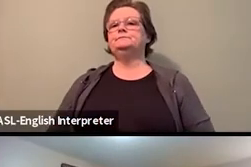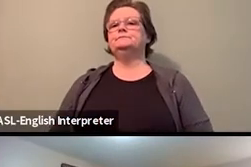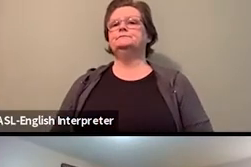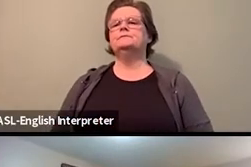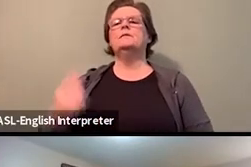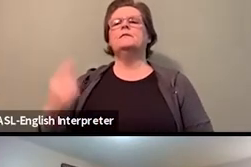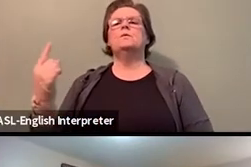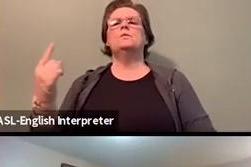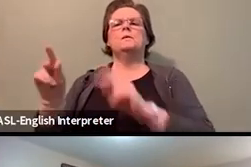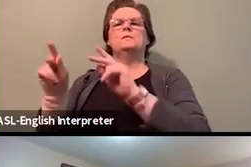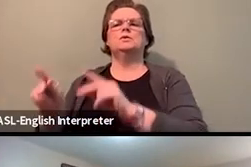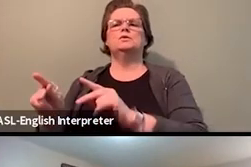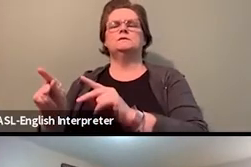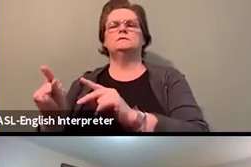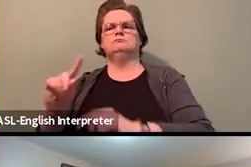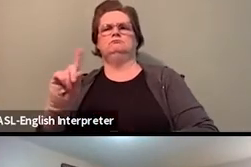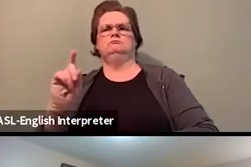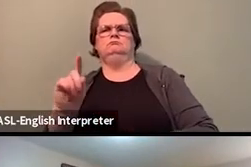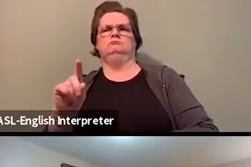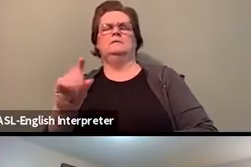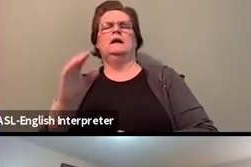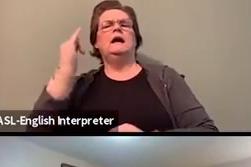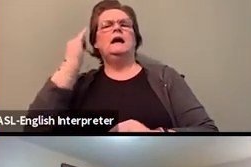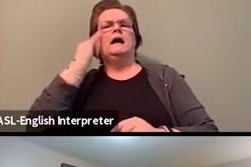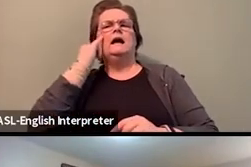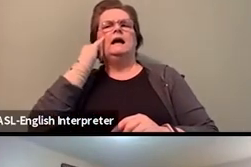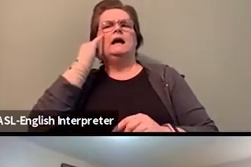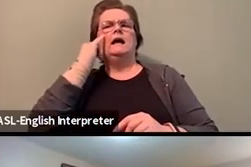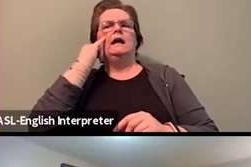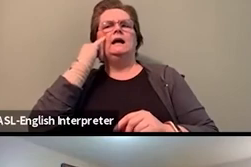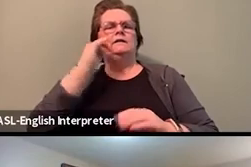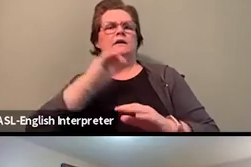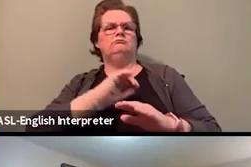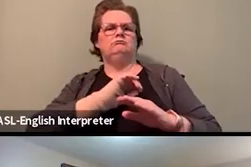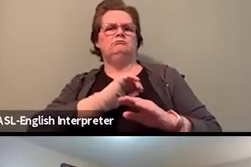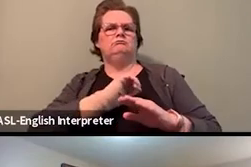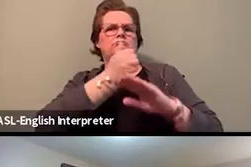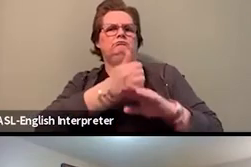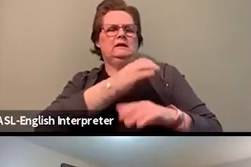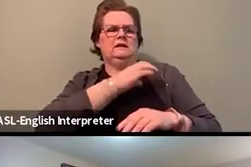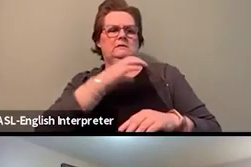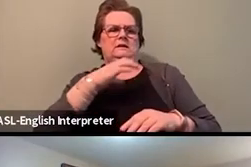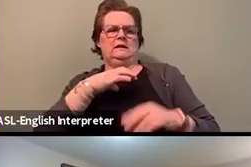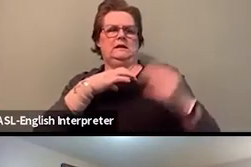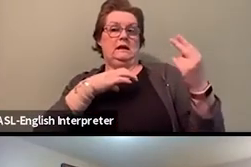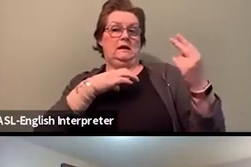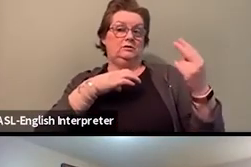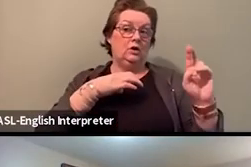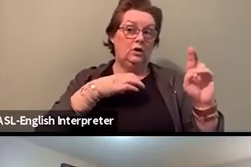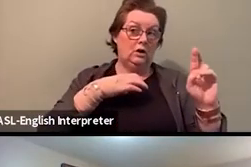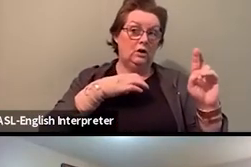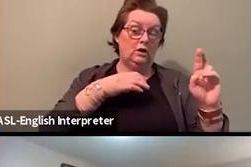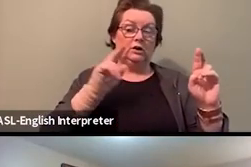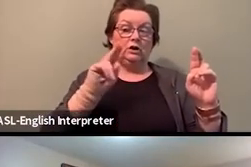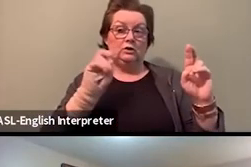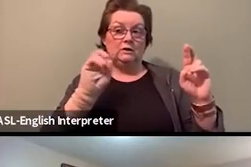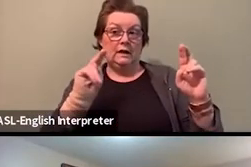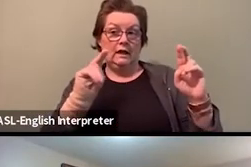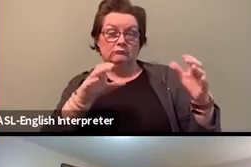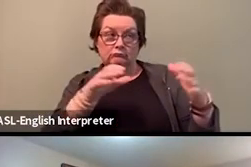of having a joint employer, joint union committee focused on anti-black racism. And like what are the pros and cons